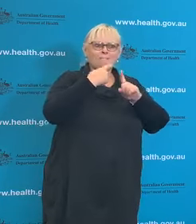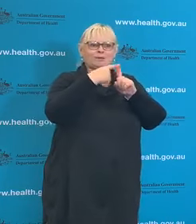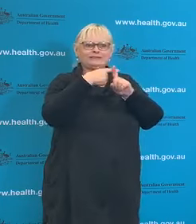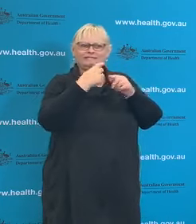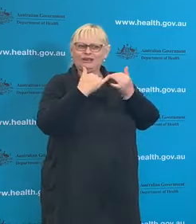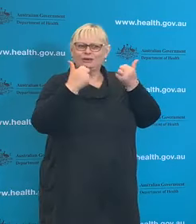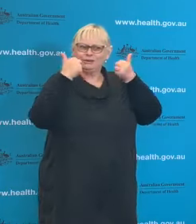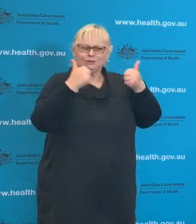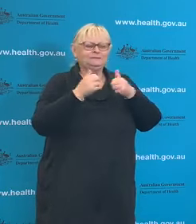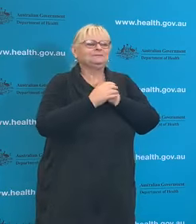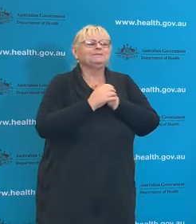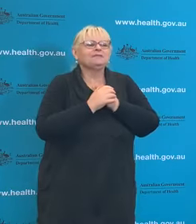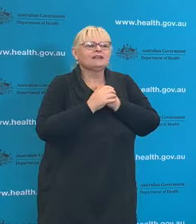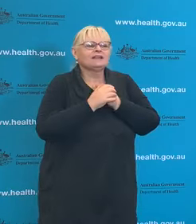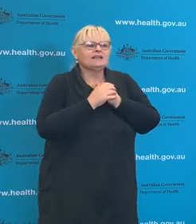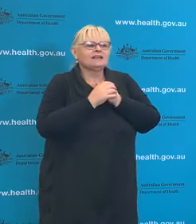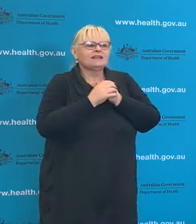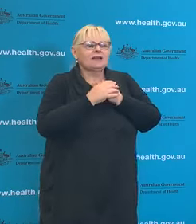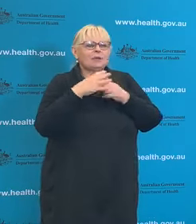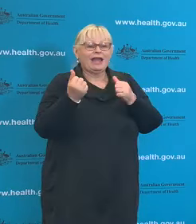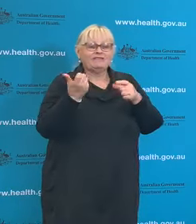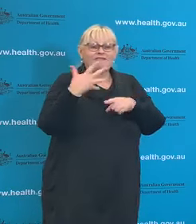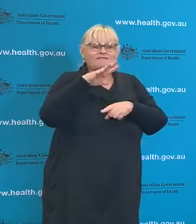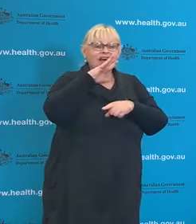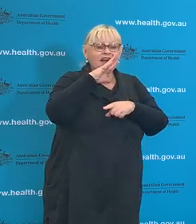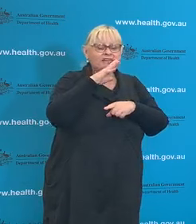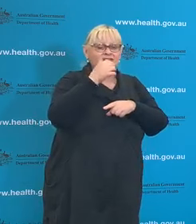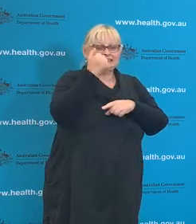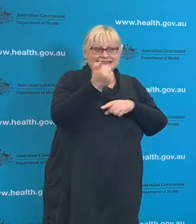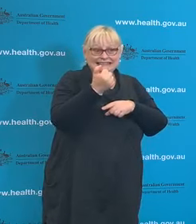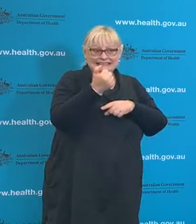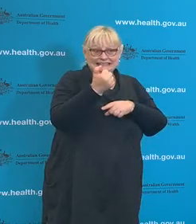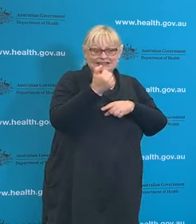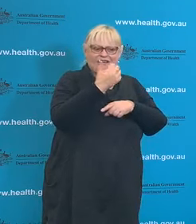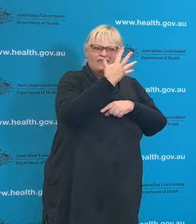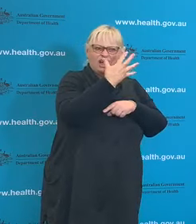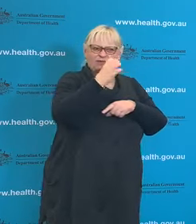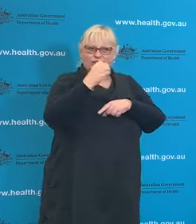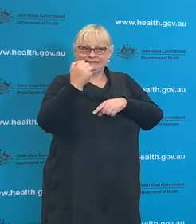I can report that there are 506 active cases of COVID-19